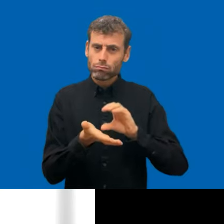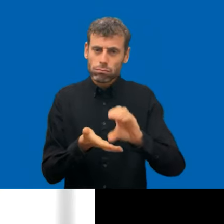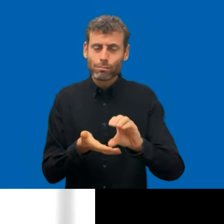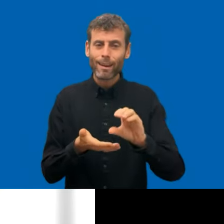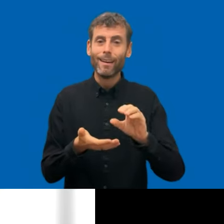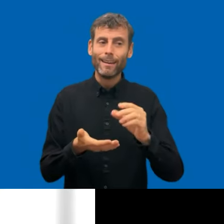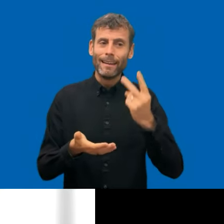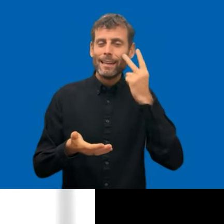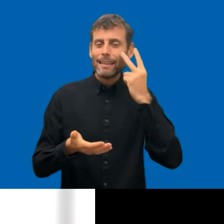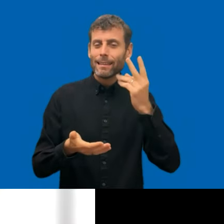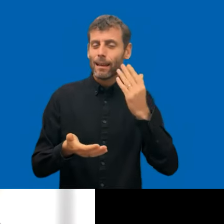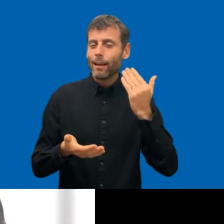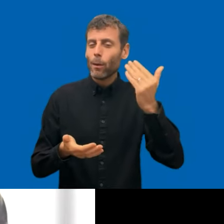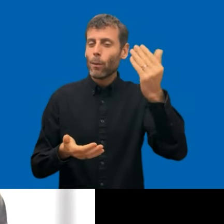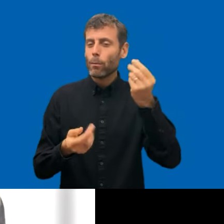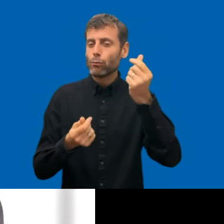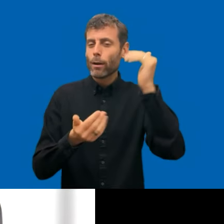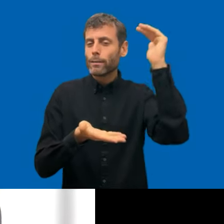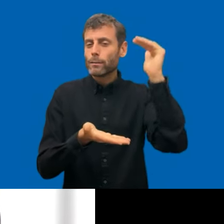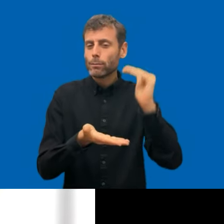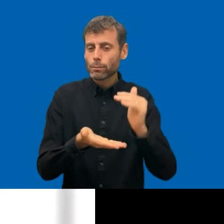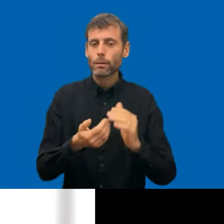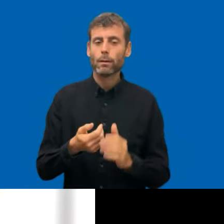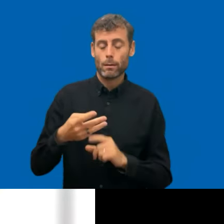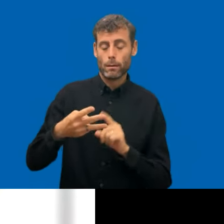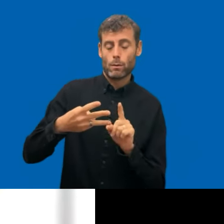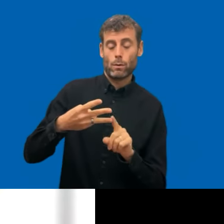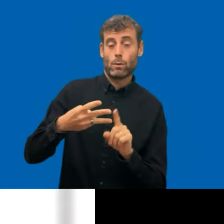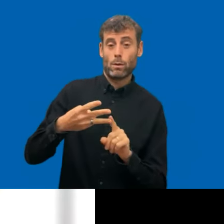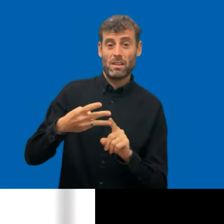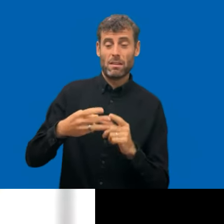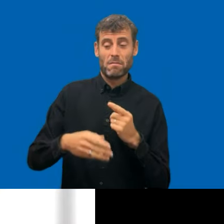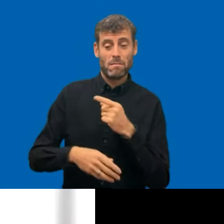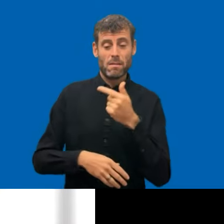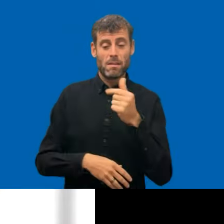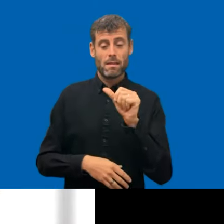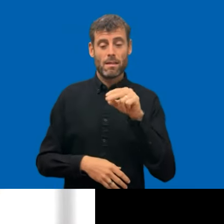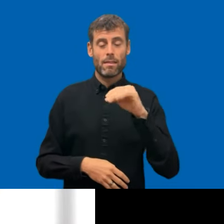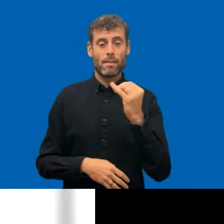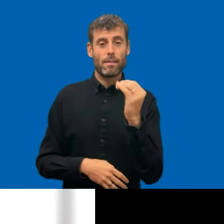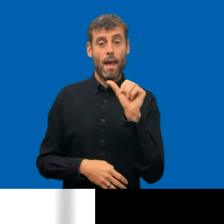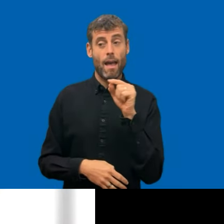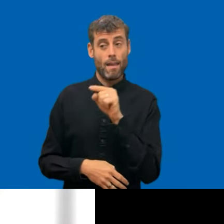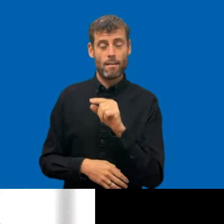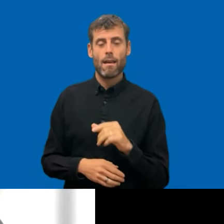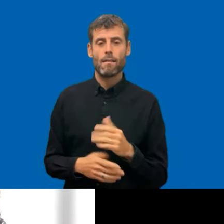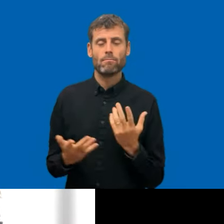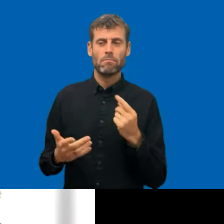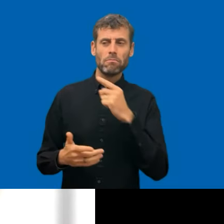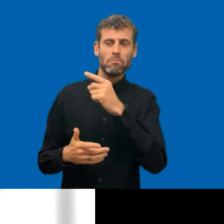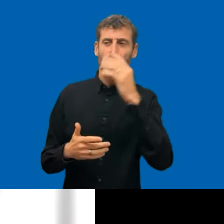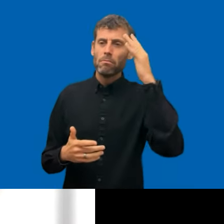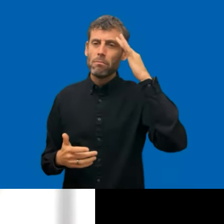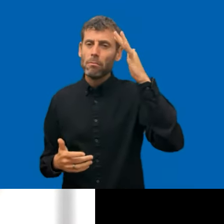European Parliamentian would be if we talk about harmonization or compliance or comprehensive